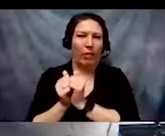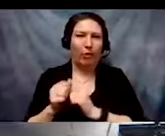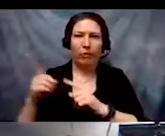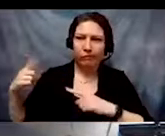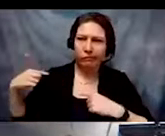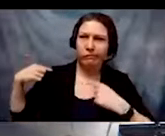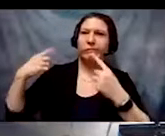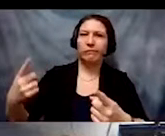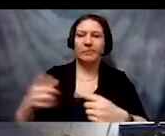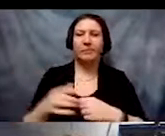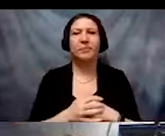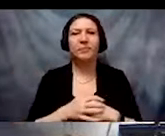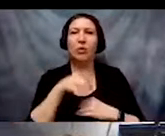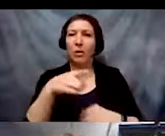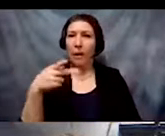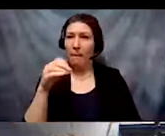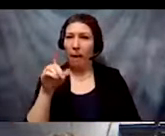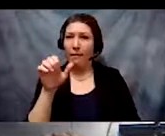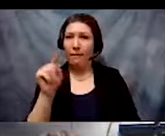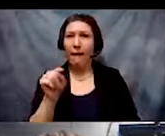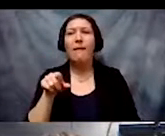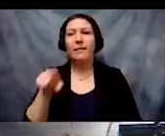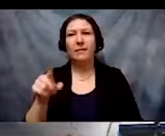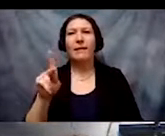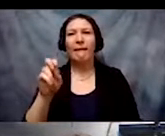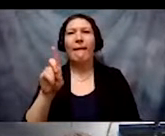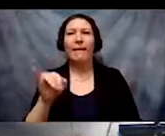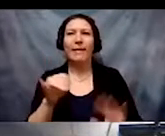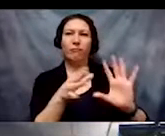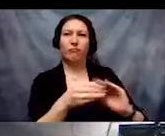us with a story of his family. Let's give it a listen and,